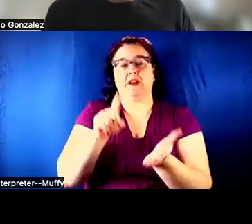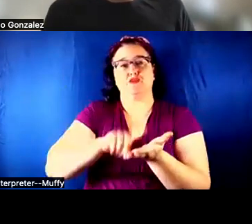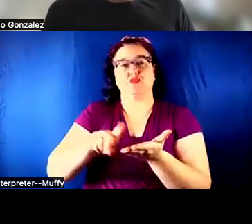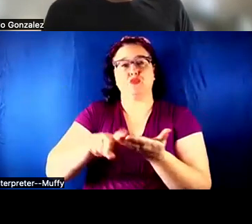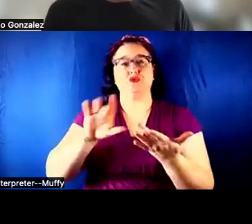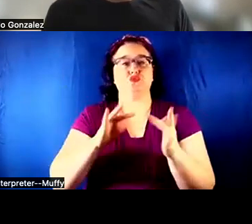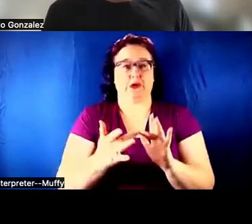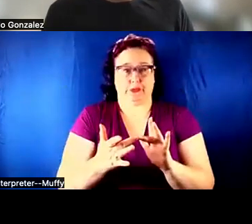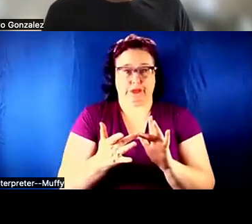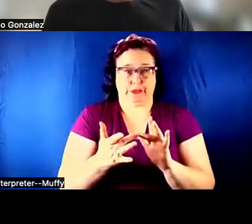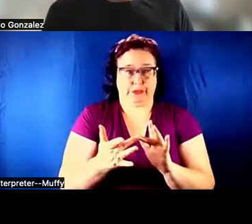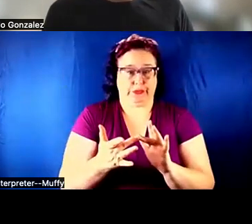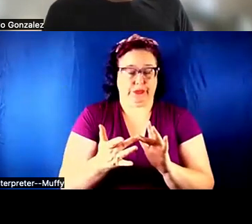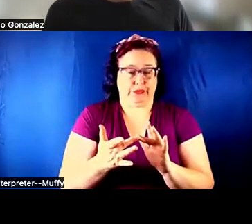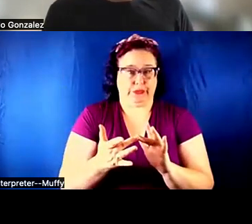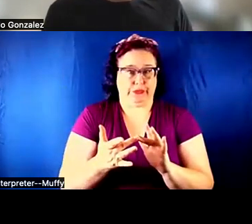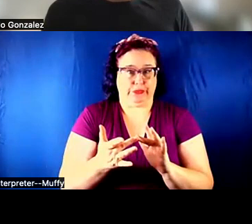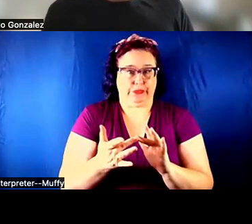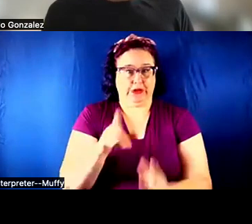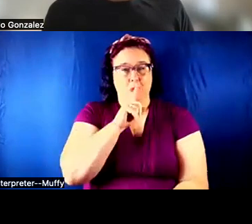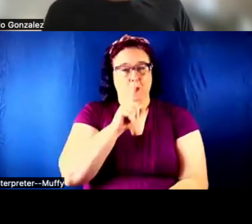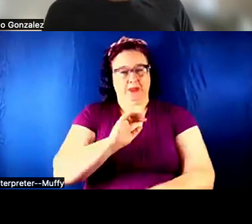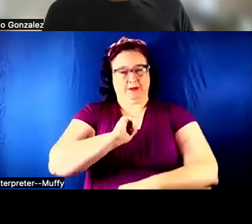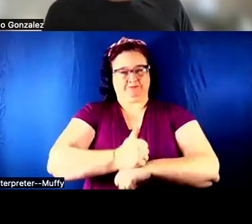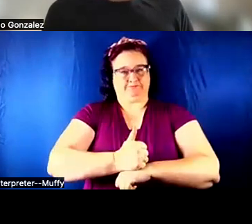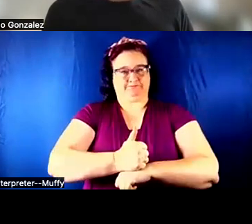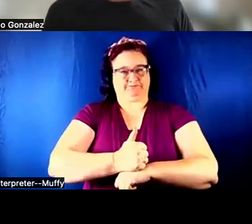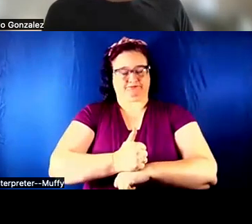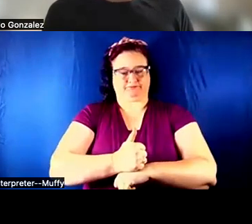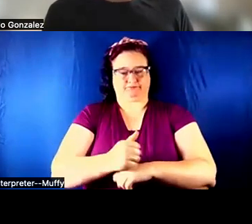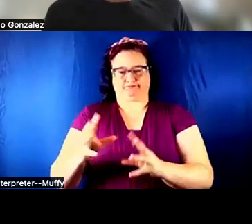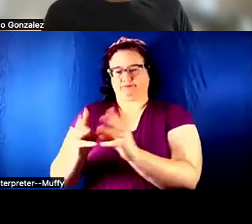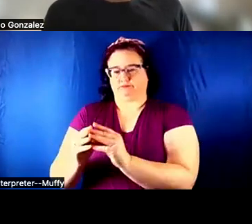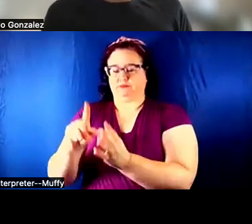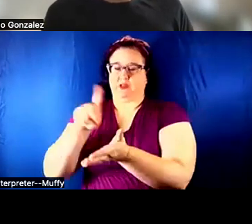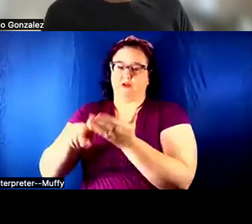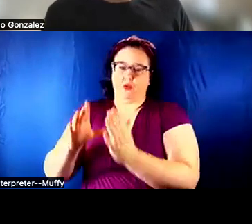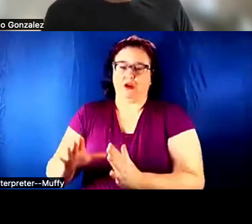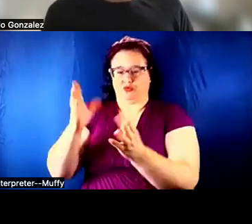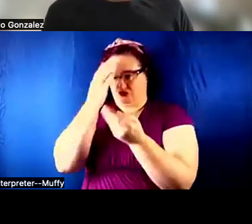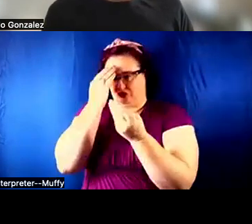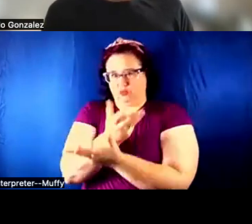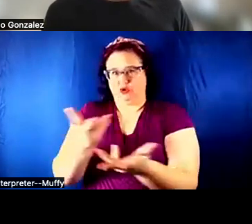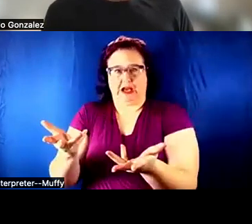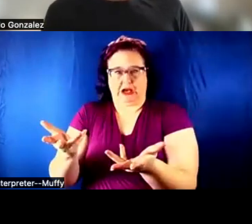IT IS REALLY DESIGNED TO BE A FORUM FOR RESEARCHERS TO SHARE THEIR CURRENT WORK.